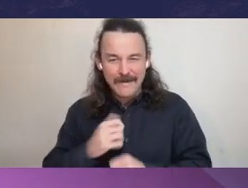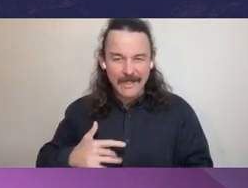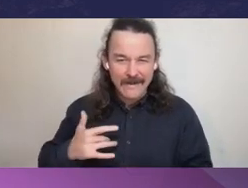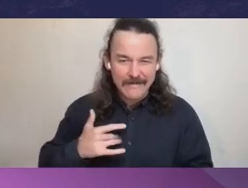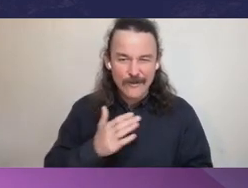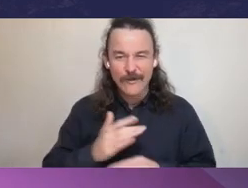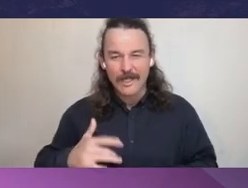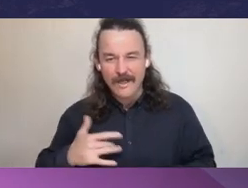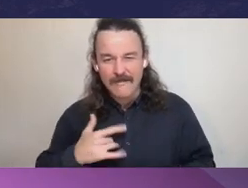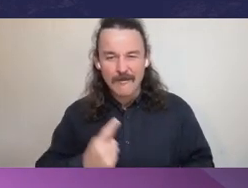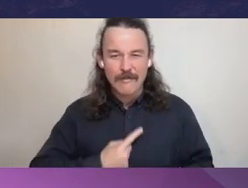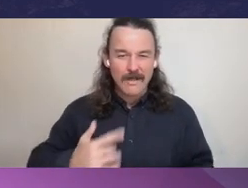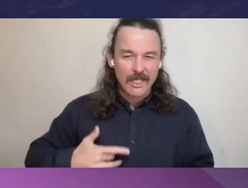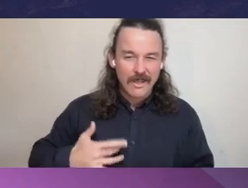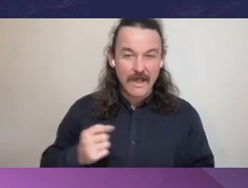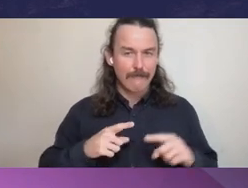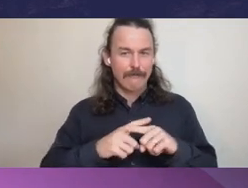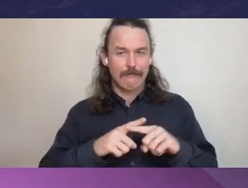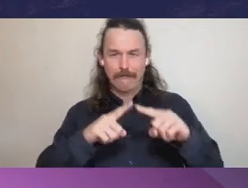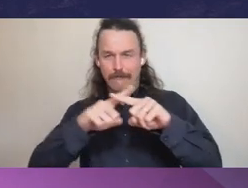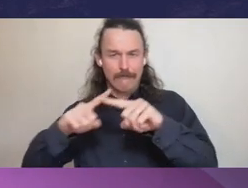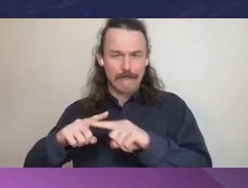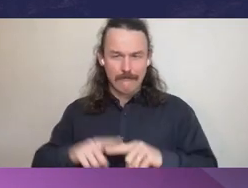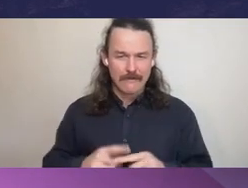So it's more that, you know, how you deal with it